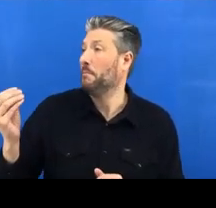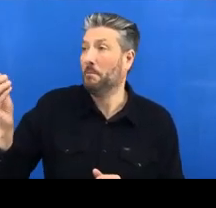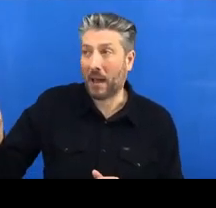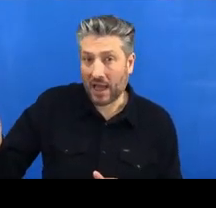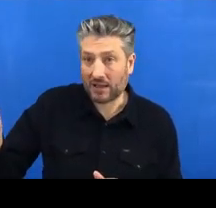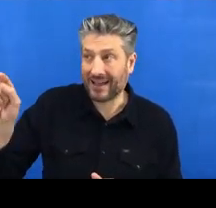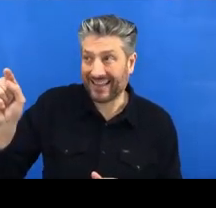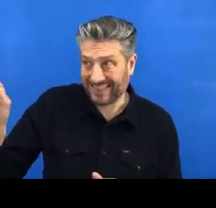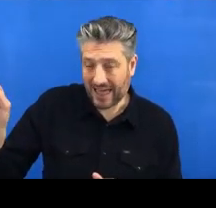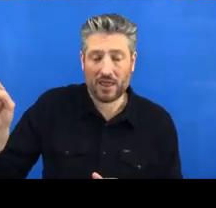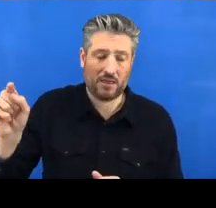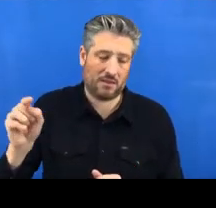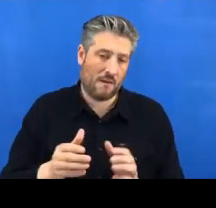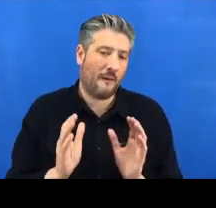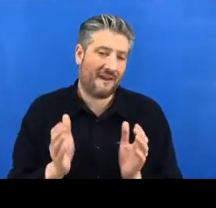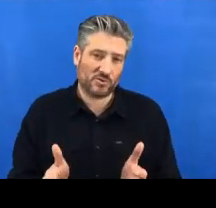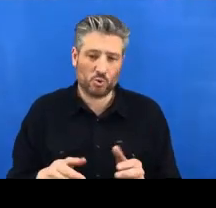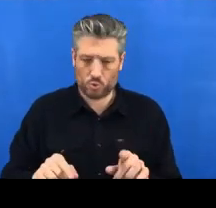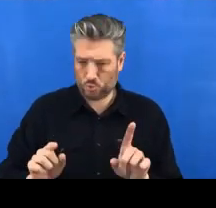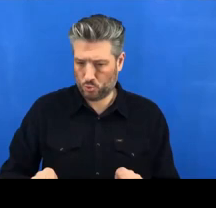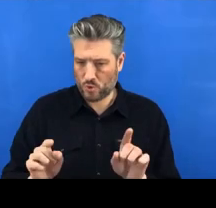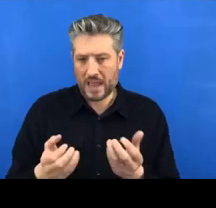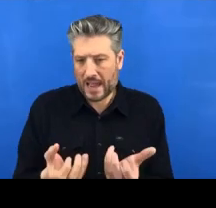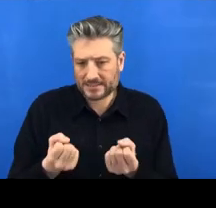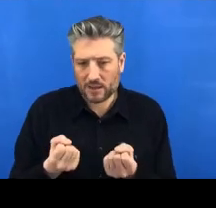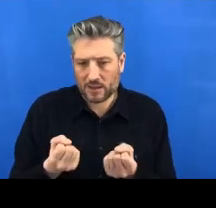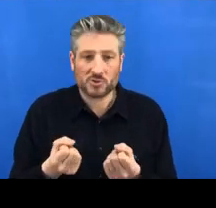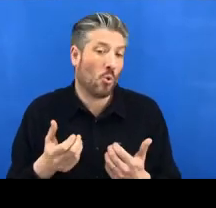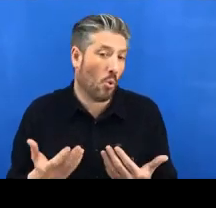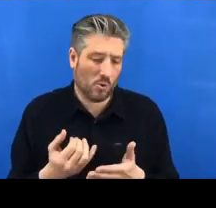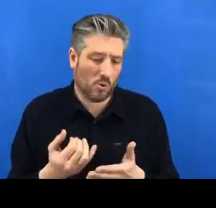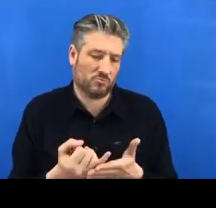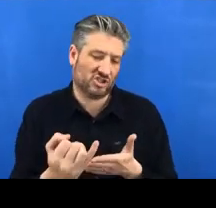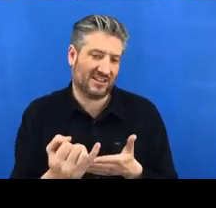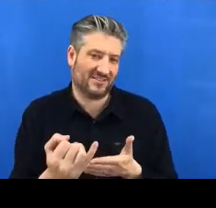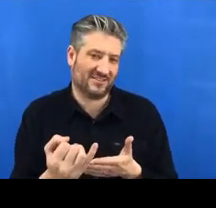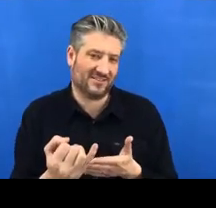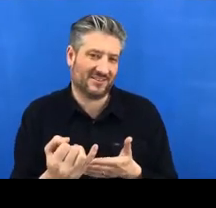accept your change, right. So it's their responsibility if you do something and they accept it as a